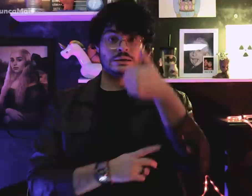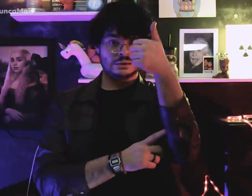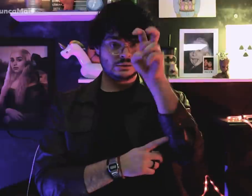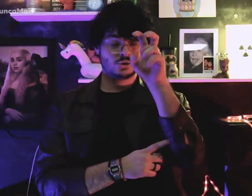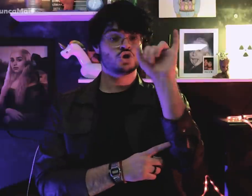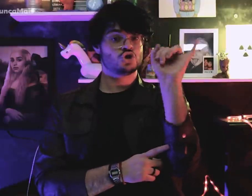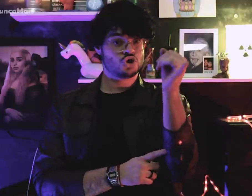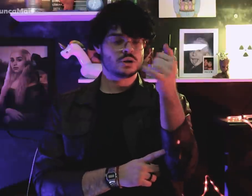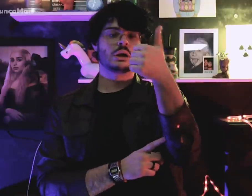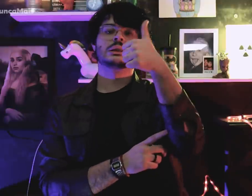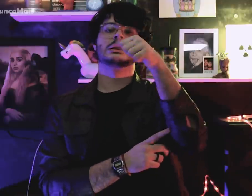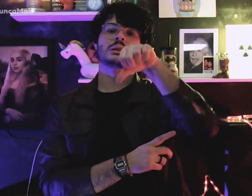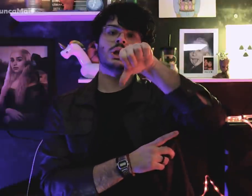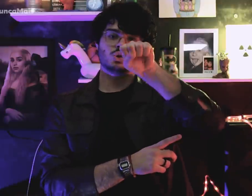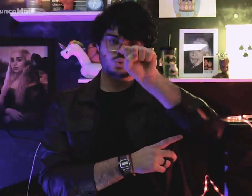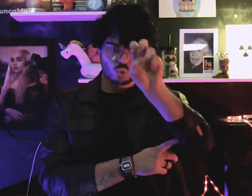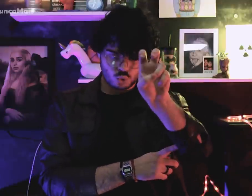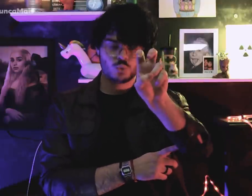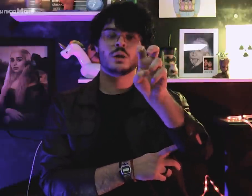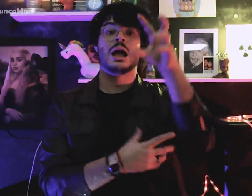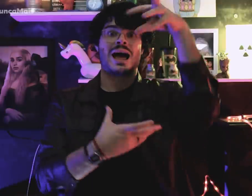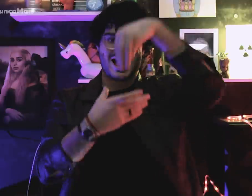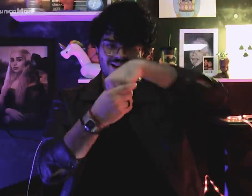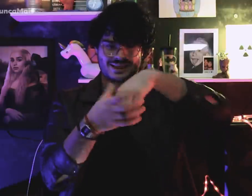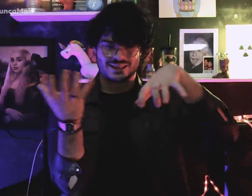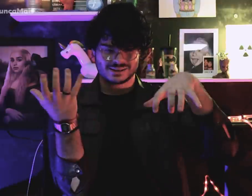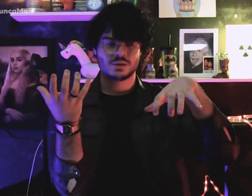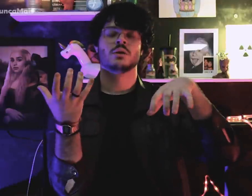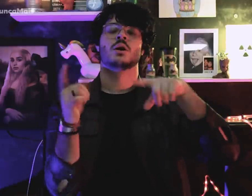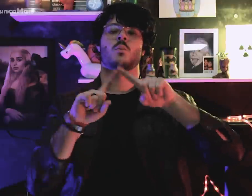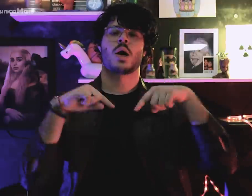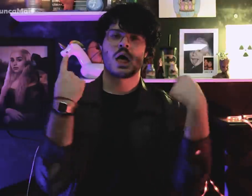Em 15 de janeiro de 1985, no Congresso Nacional,